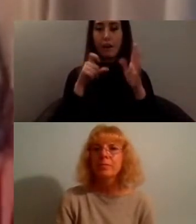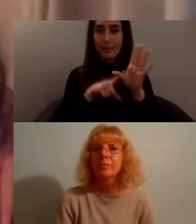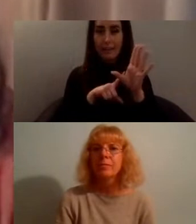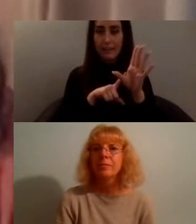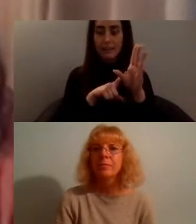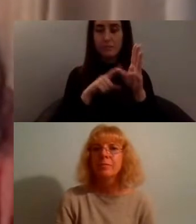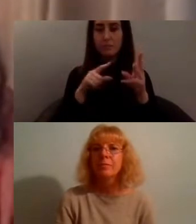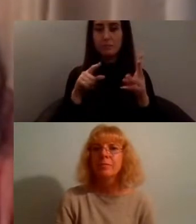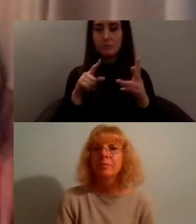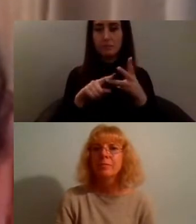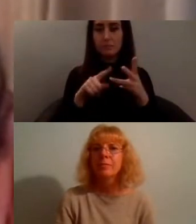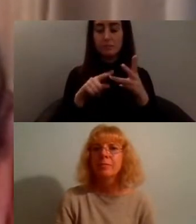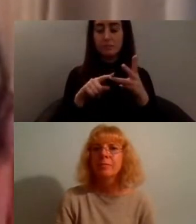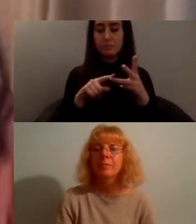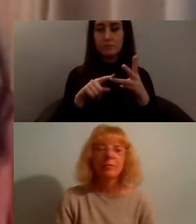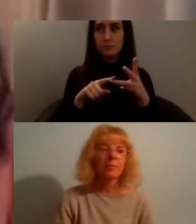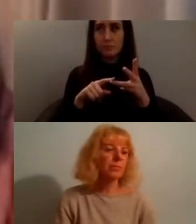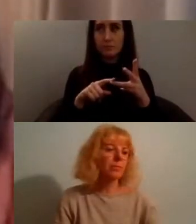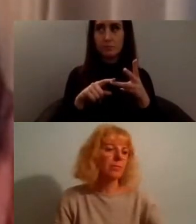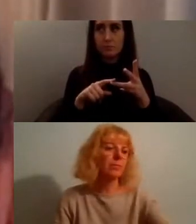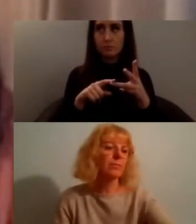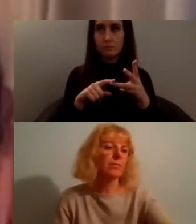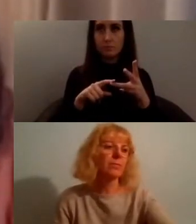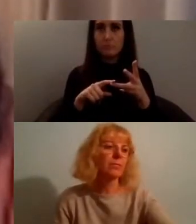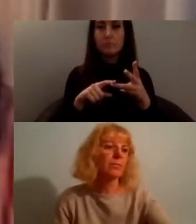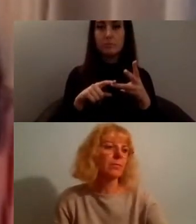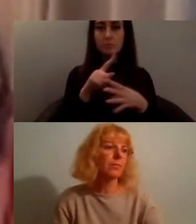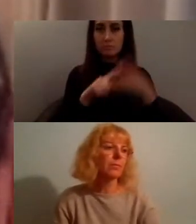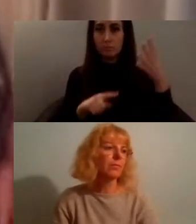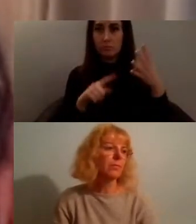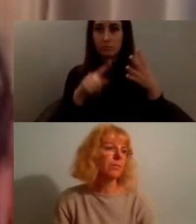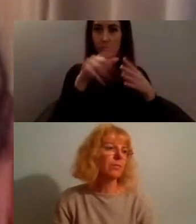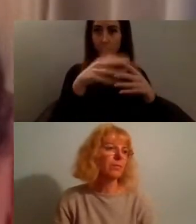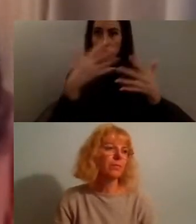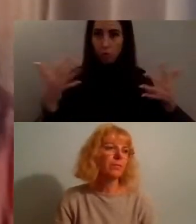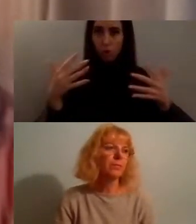and particularly you know there's a lot of critiques around instagram which is owned by